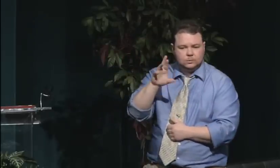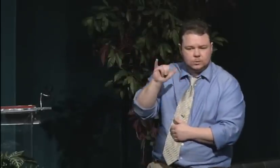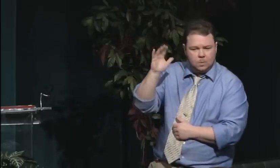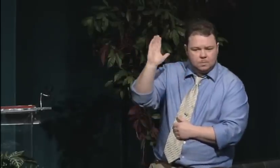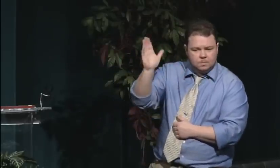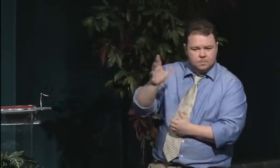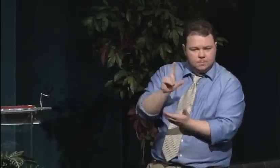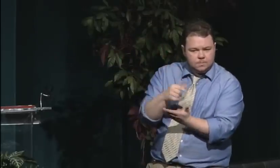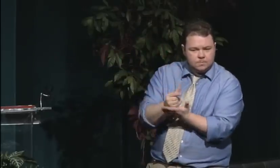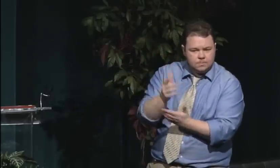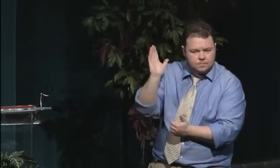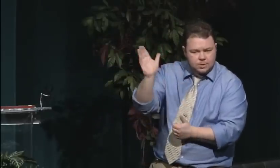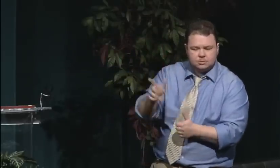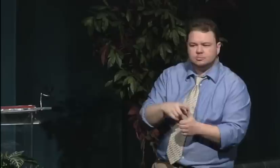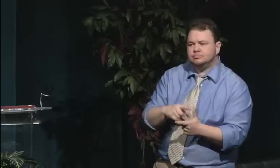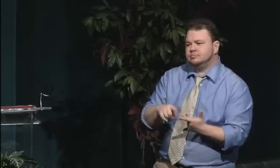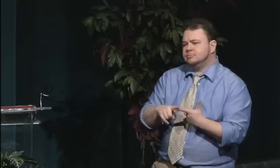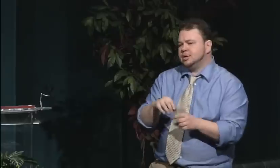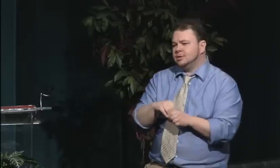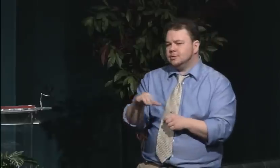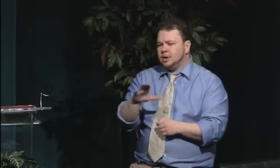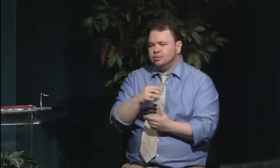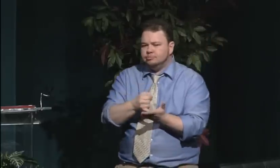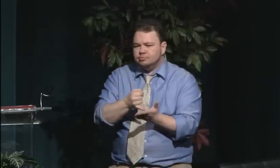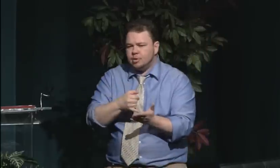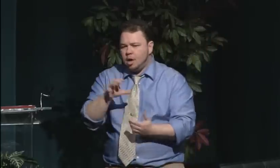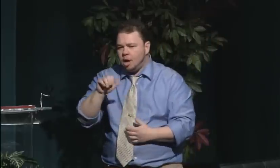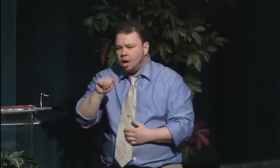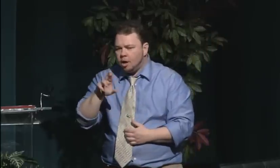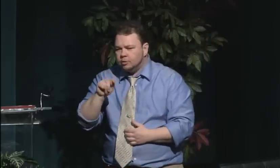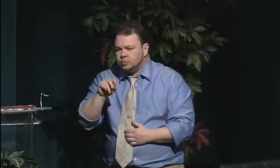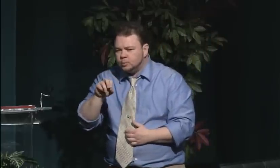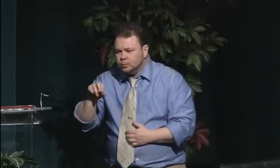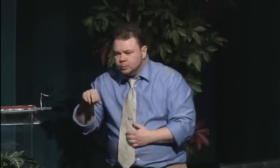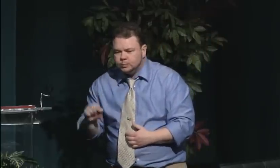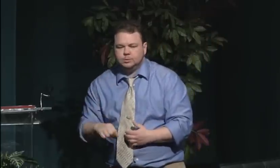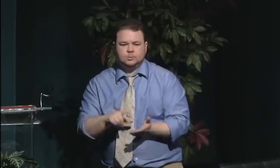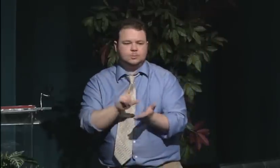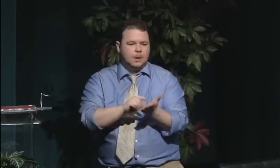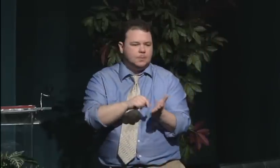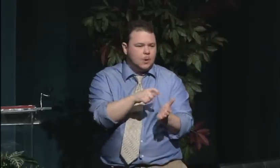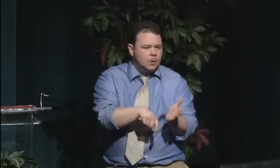they were exposed to inappropriate comments. And the men had the different groups,